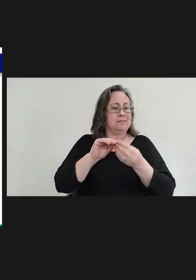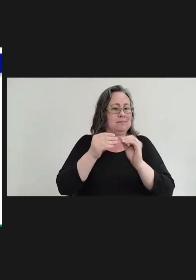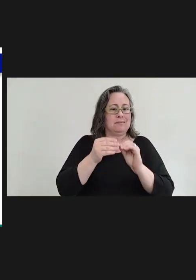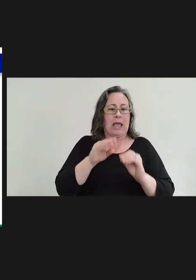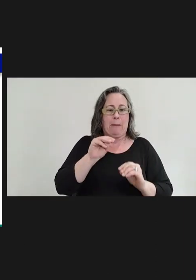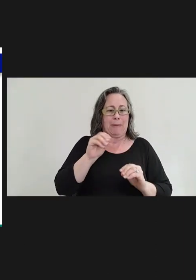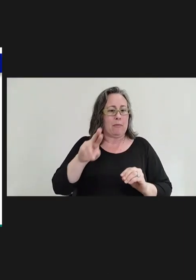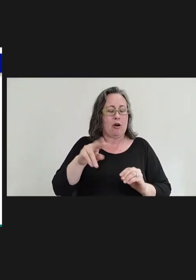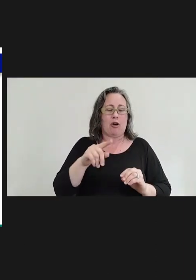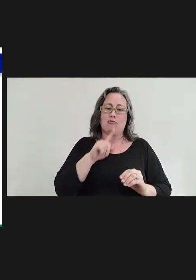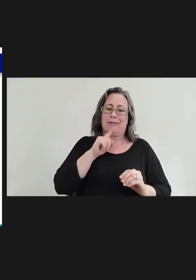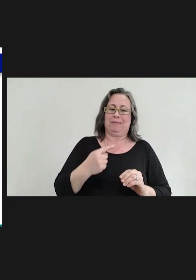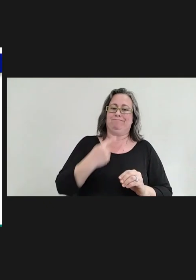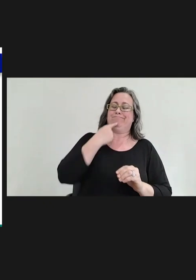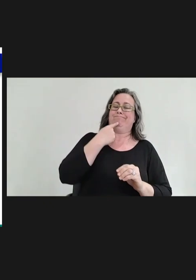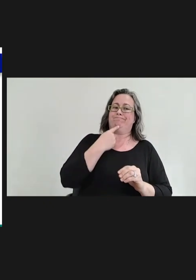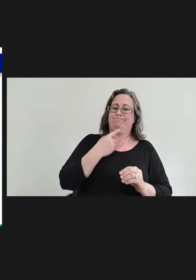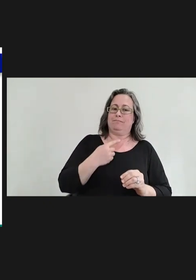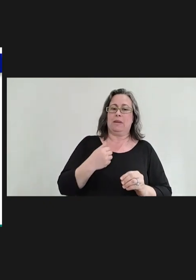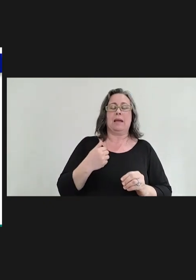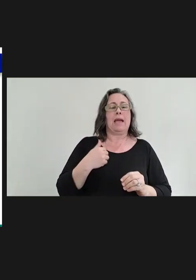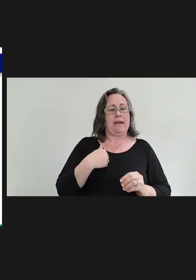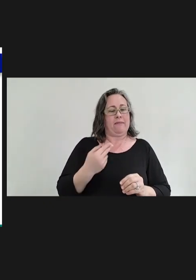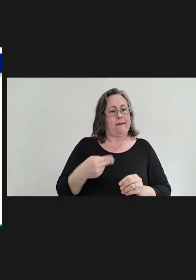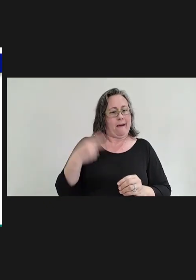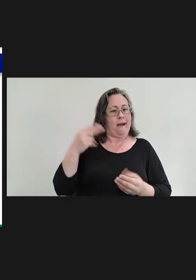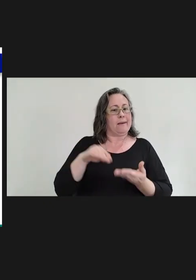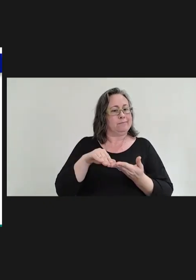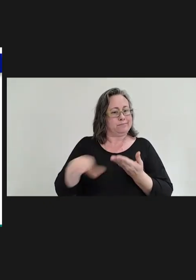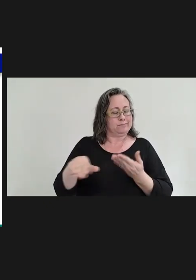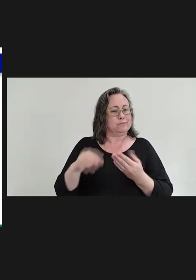We have a high exemption rate. And we are concerned that, as you all know,